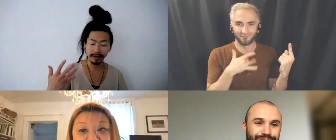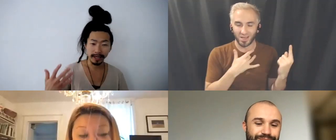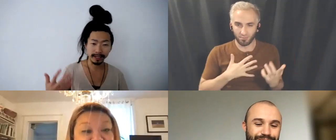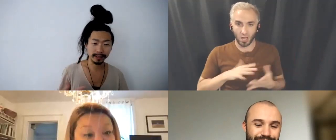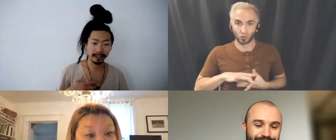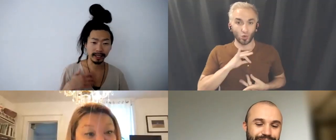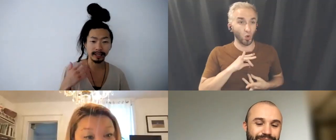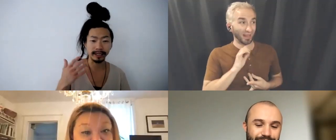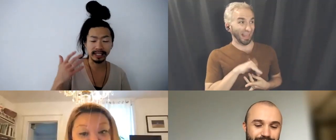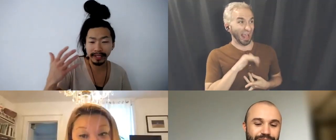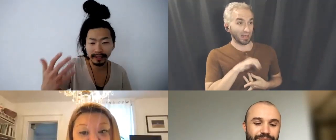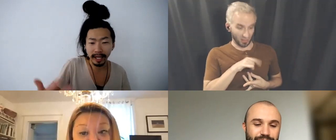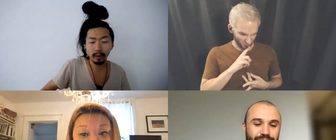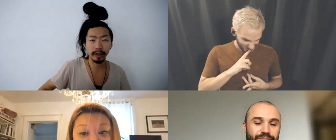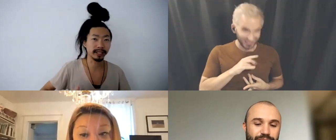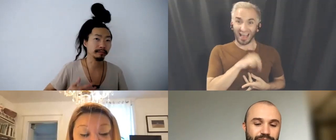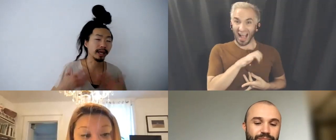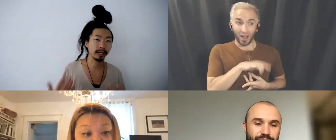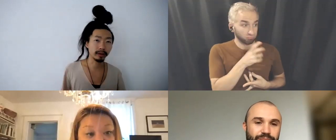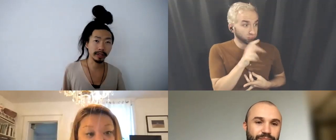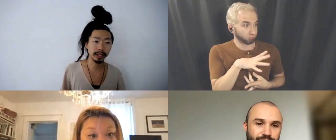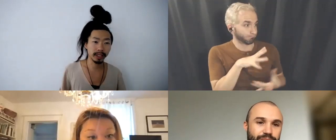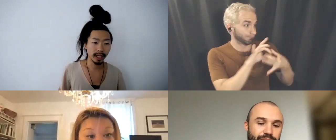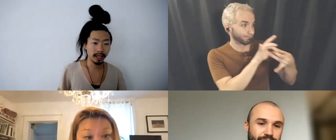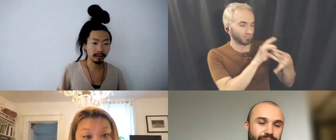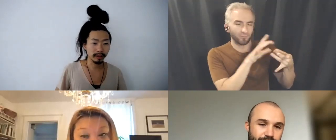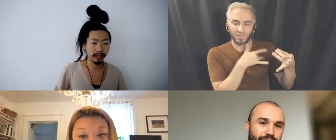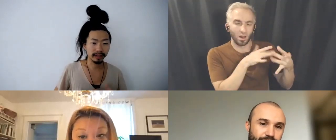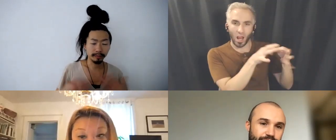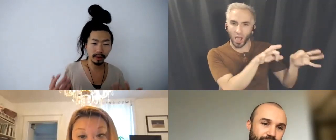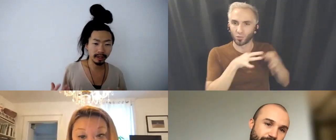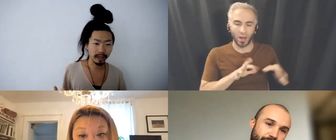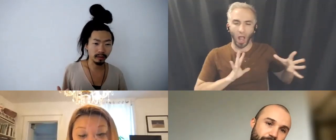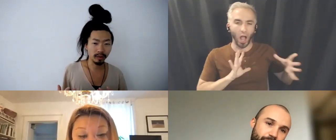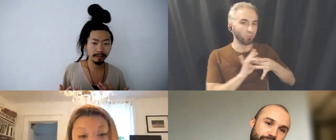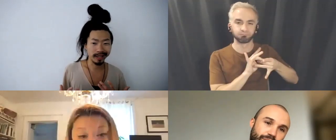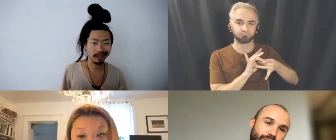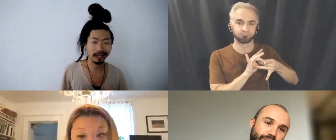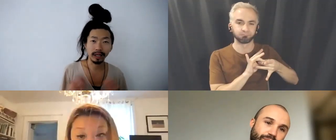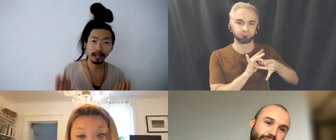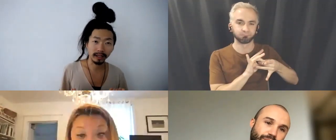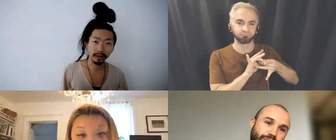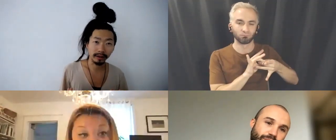It speaks the language as my language so at some point there will be a click in you I think, you know.